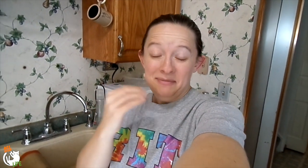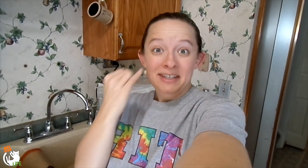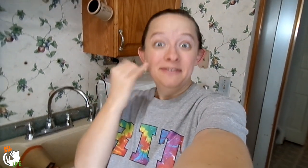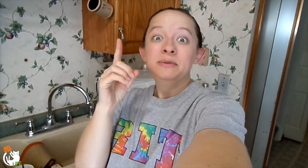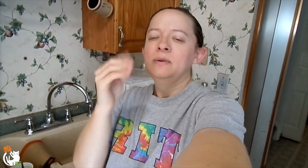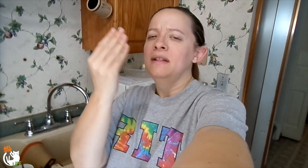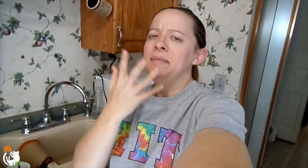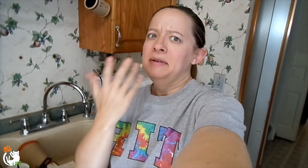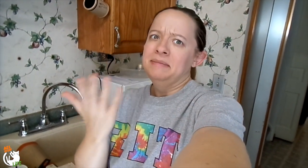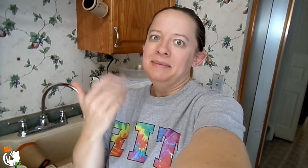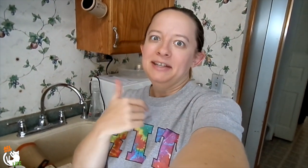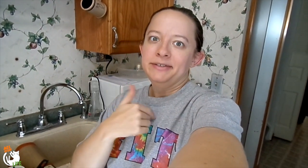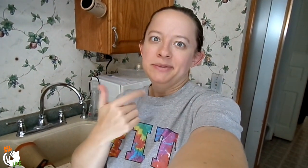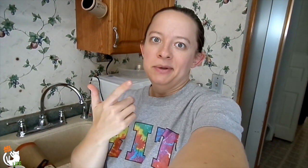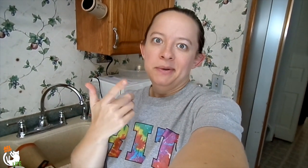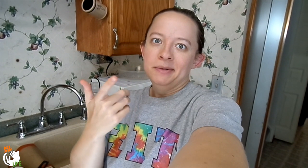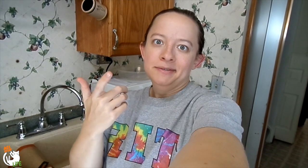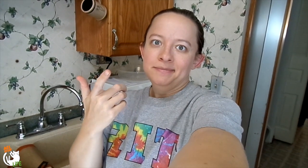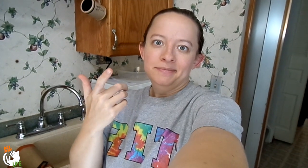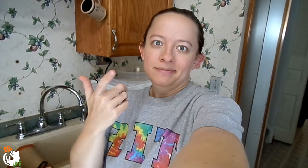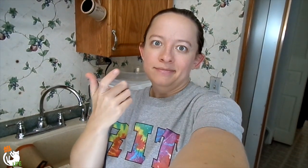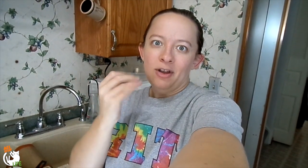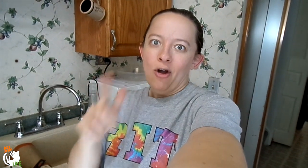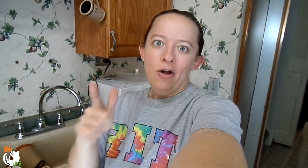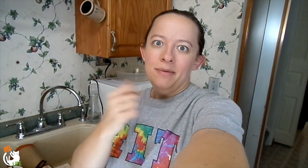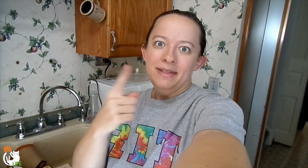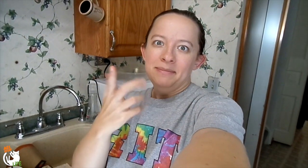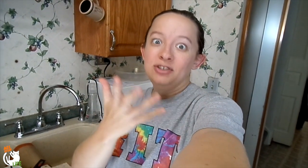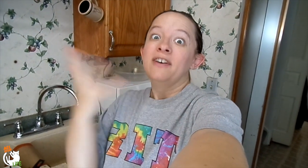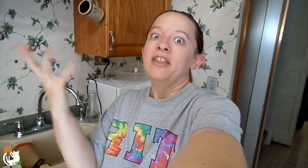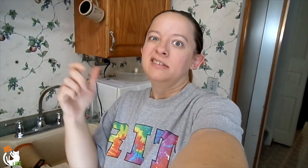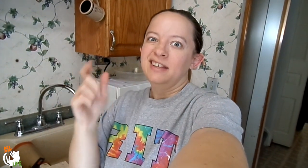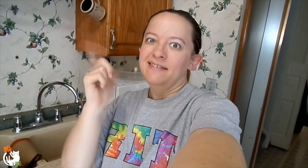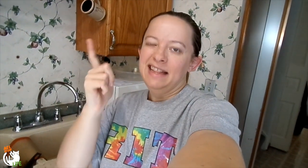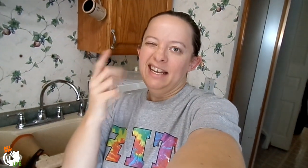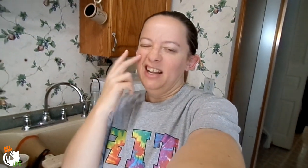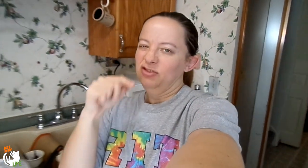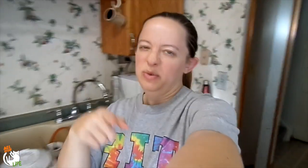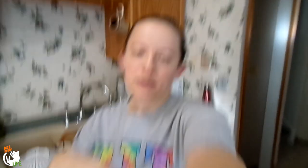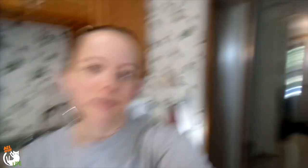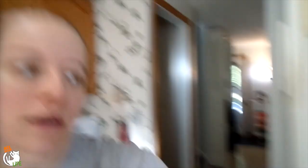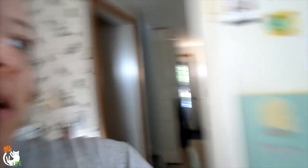So if you want to see it, let me know. Maybe I can do a haul with the stuff later. Let me show you.